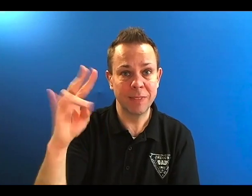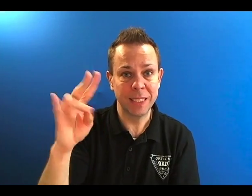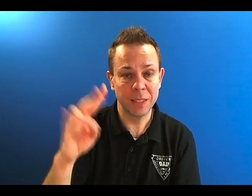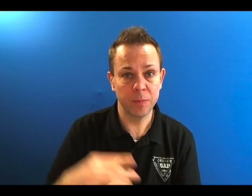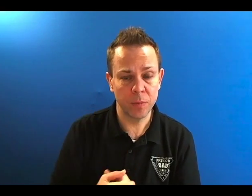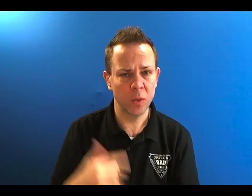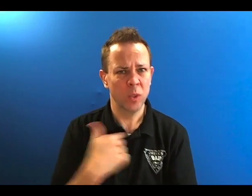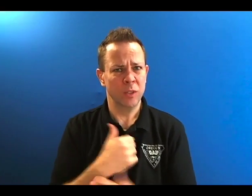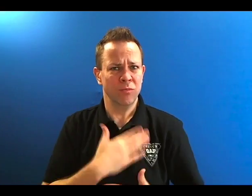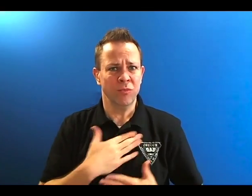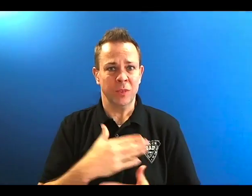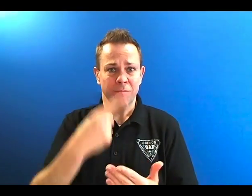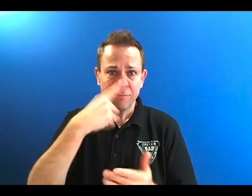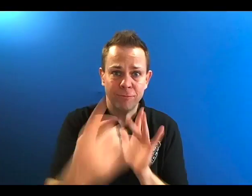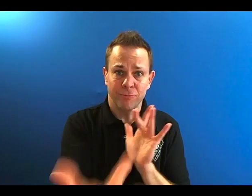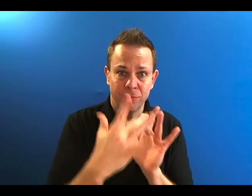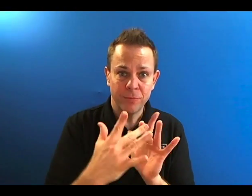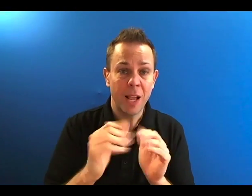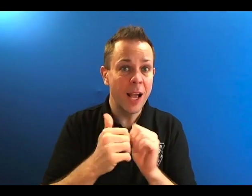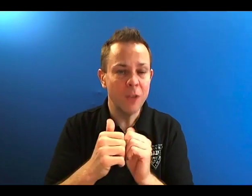during the evening hours. We would appreciate if you could contact us.